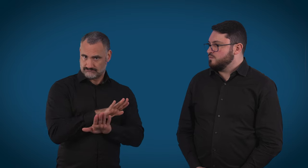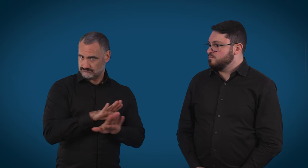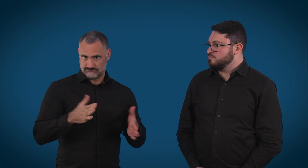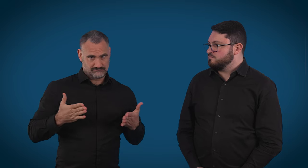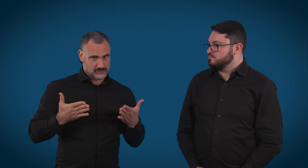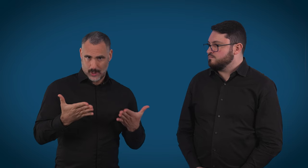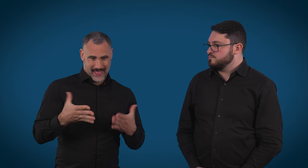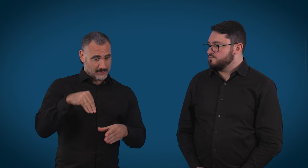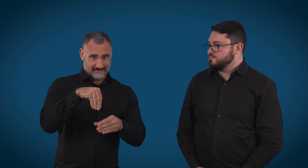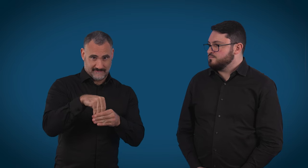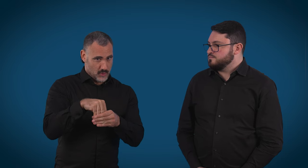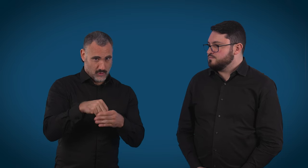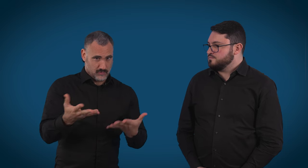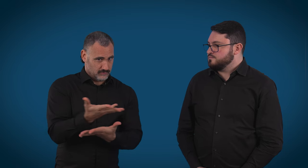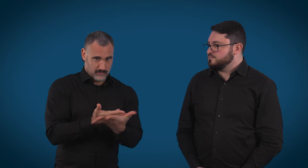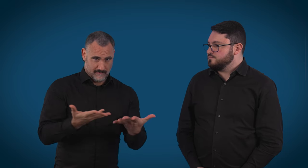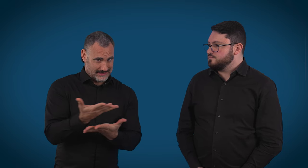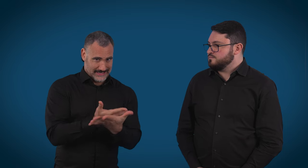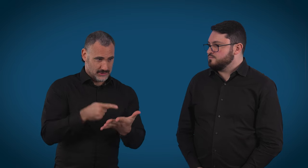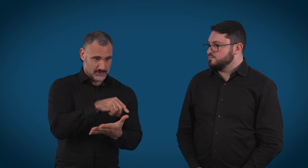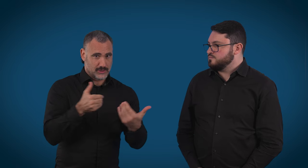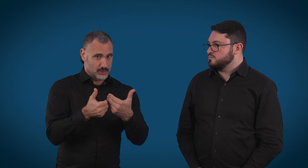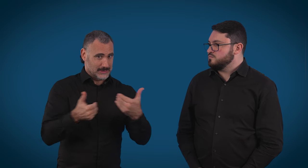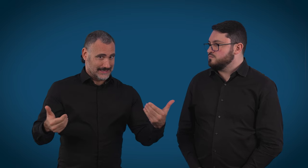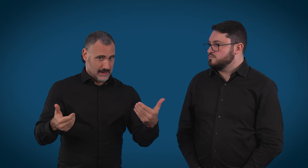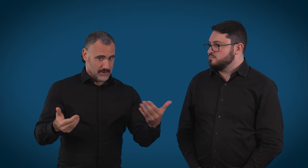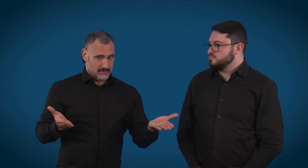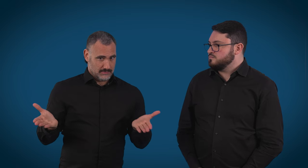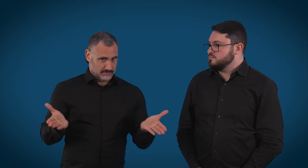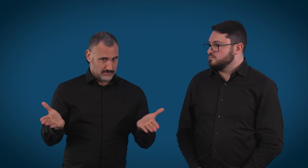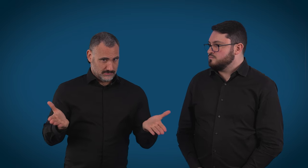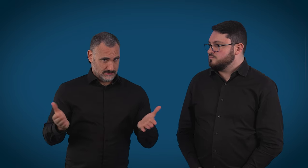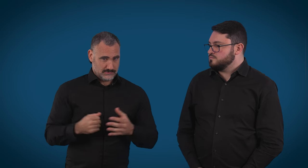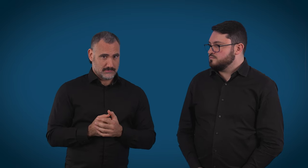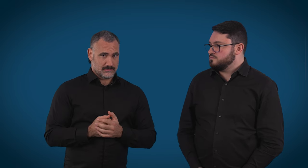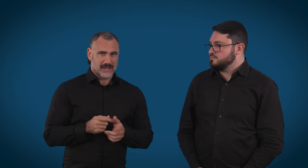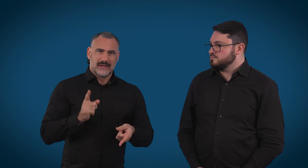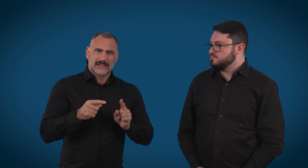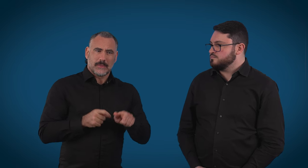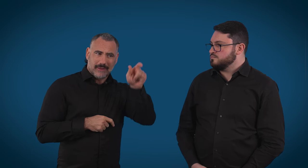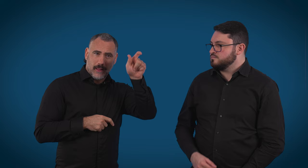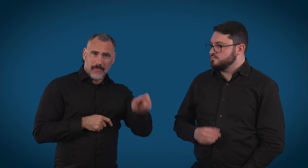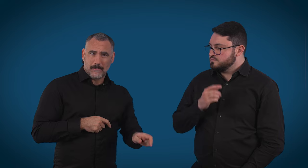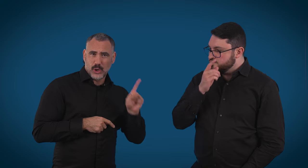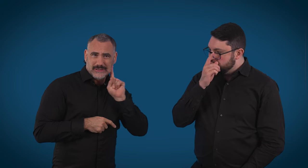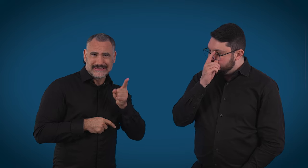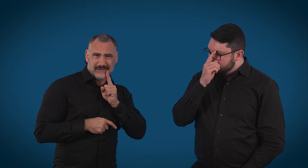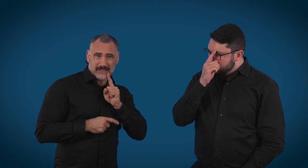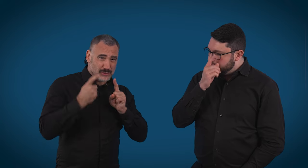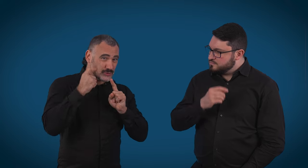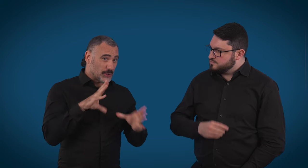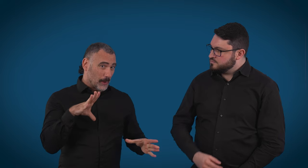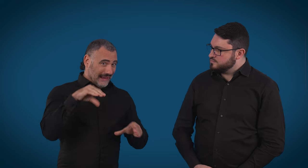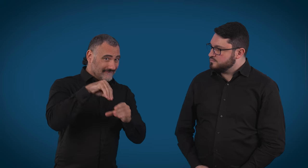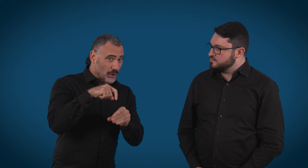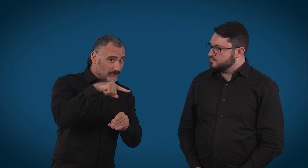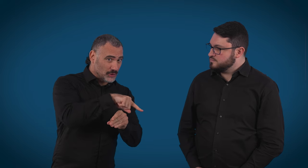you are not allowed to be involved in the conversation whatsoever, you're just relaying it. But does the person on the end of the line try and involve you sometimes?